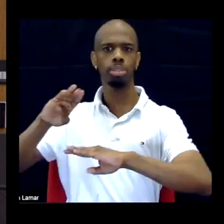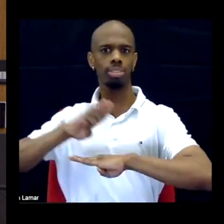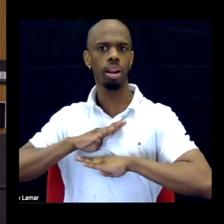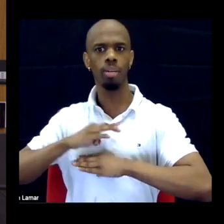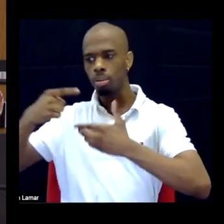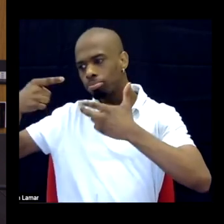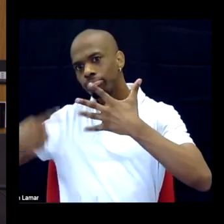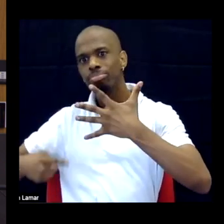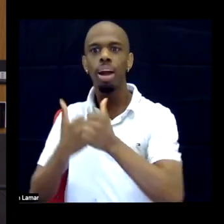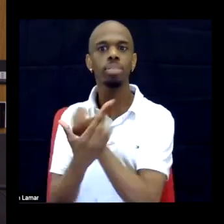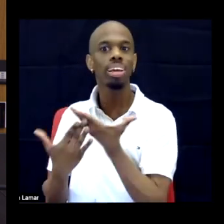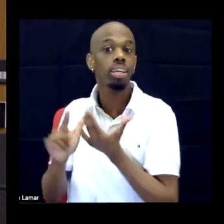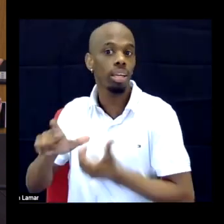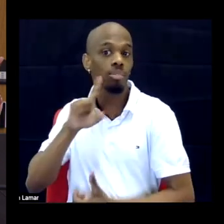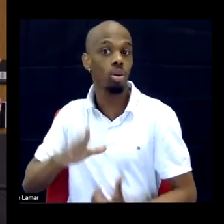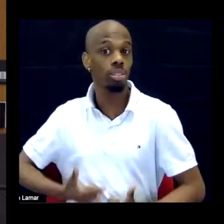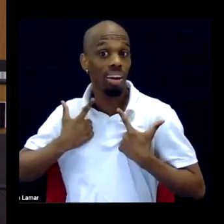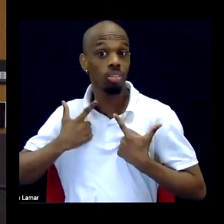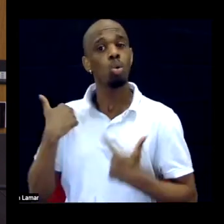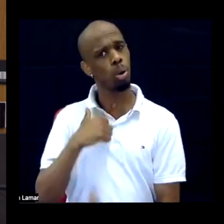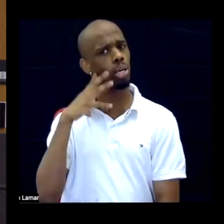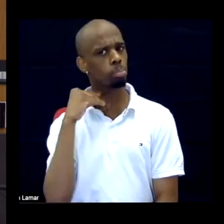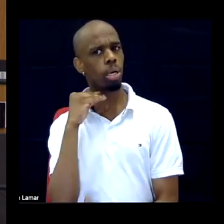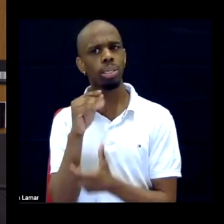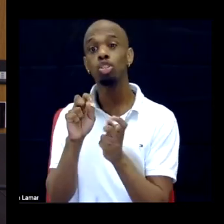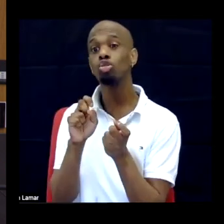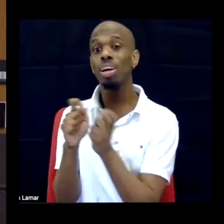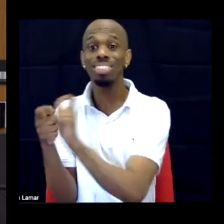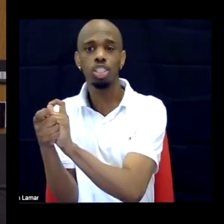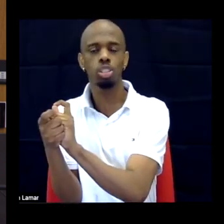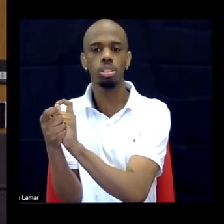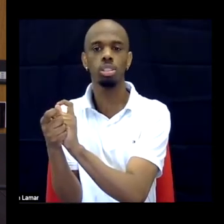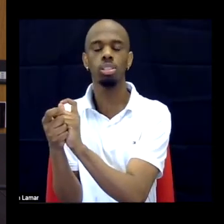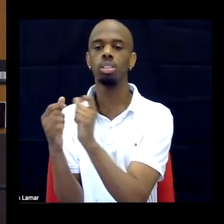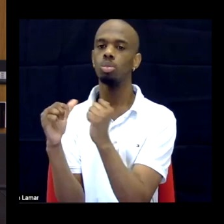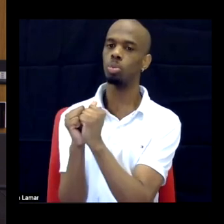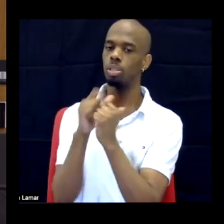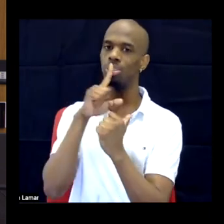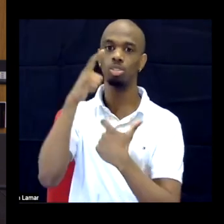go through to get to that point, right, because we do experience transition with newly-acquired, especially traumatically acquired disability.